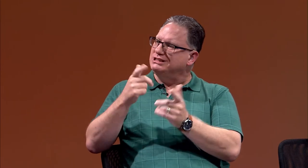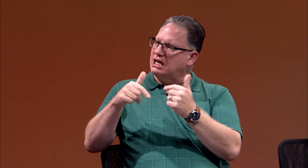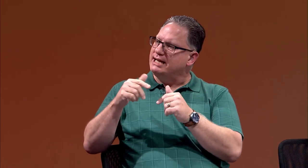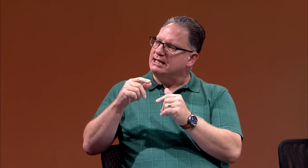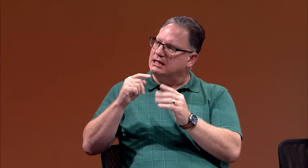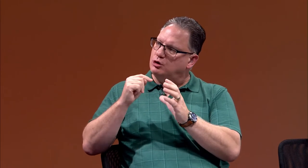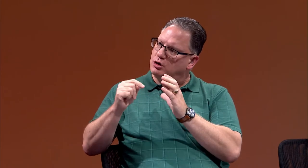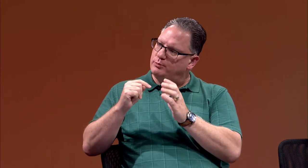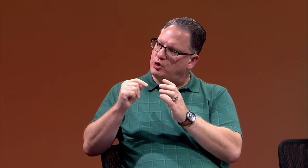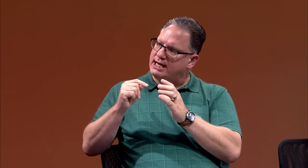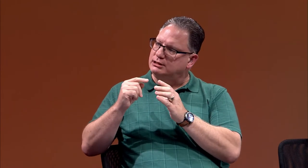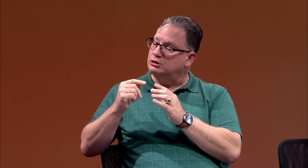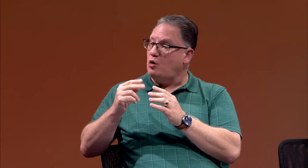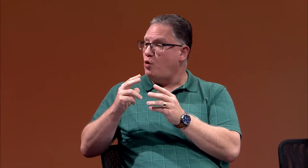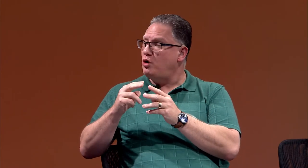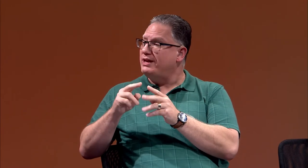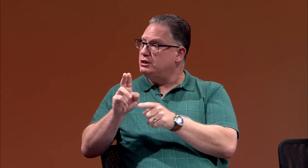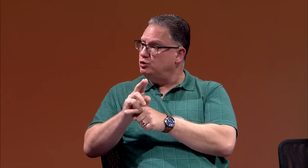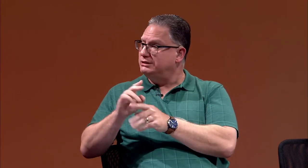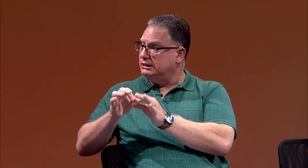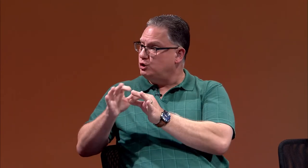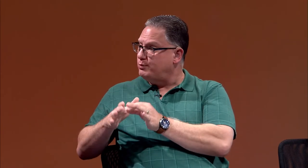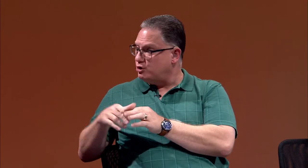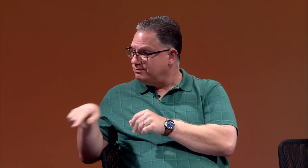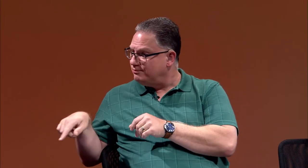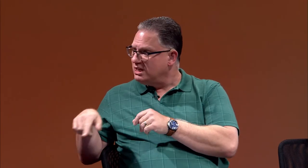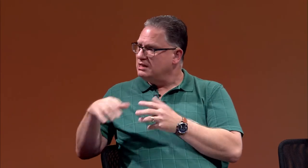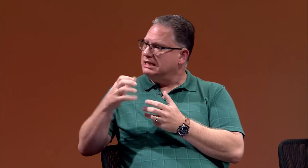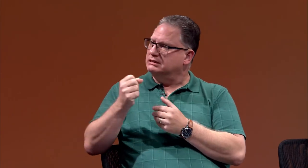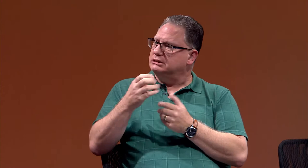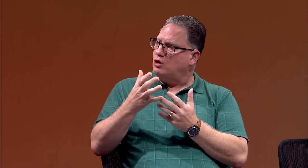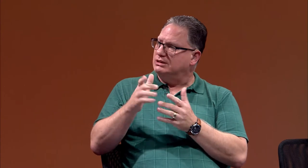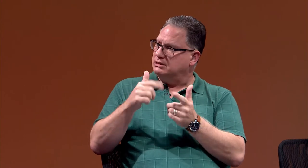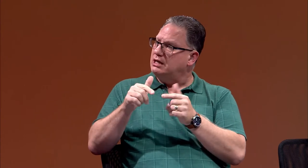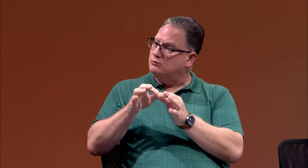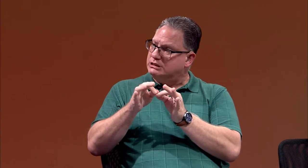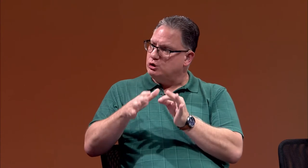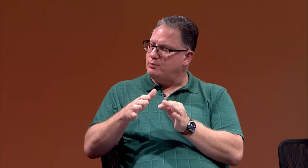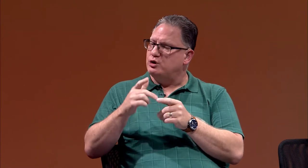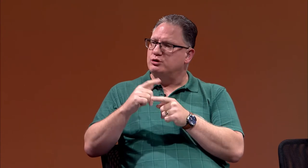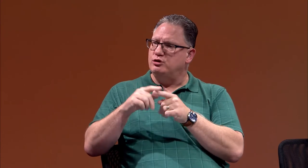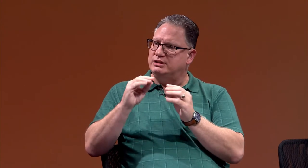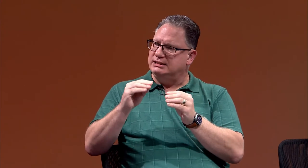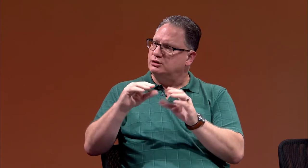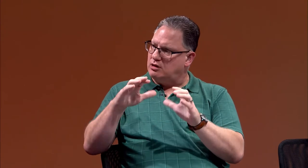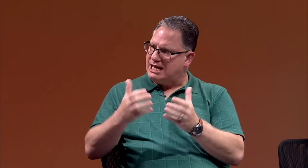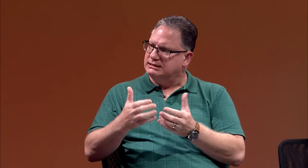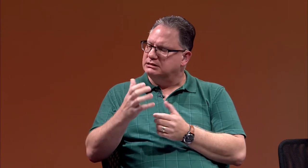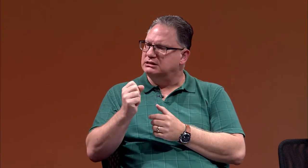signing and total communication or they use an interpreter, a sign language interpreter, to teach the class.